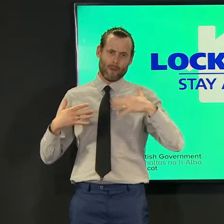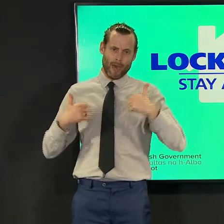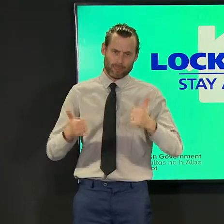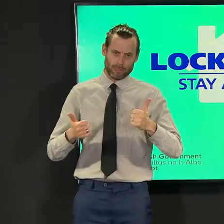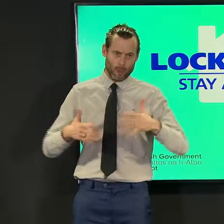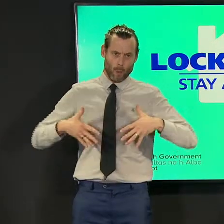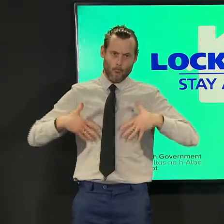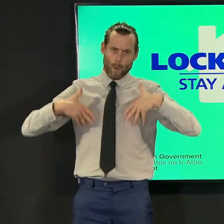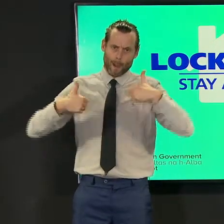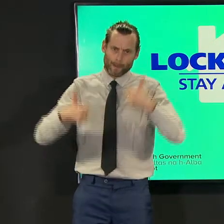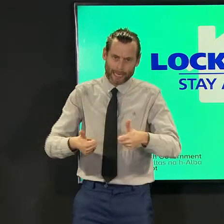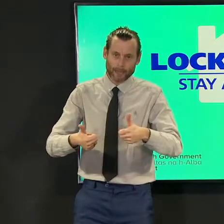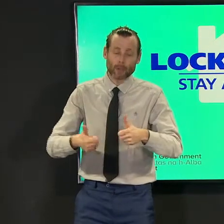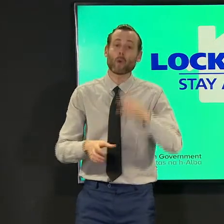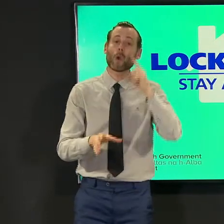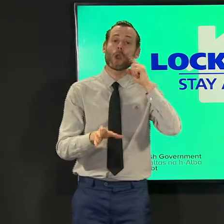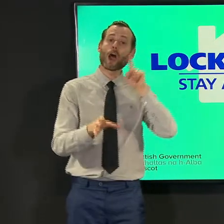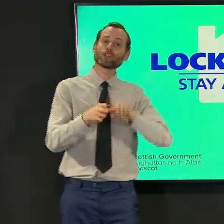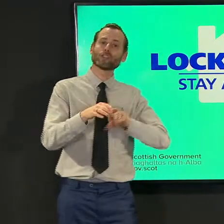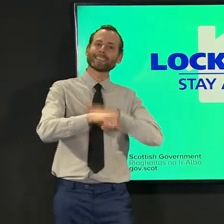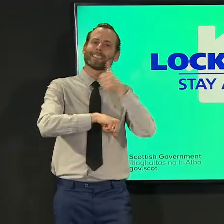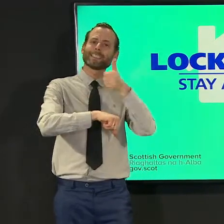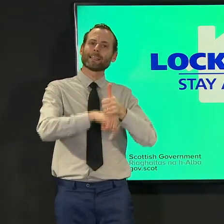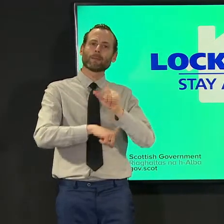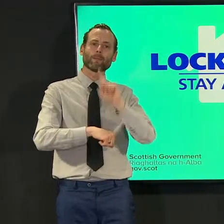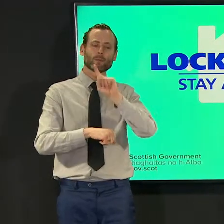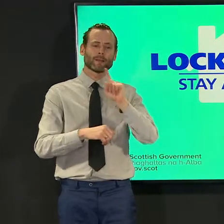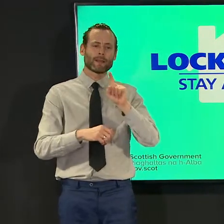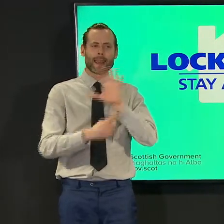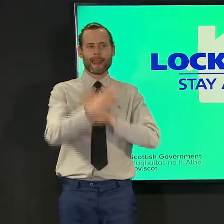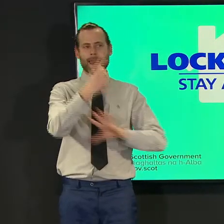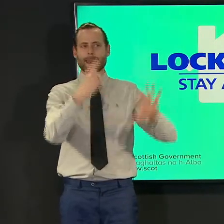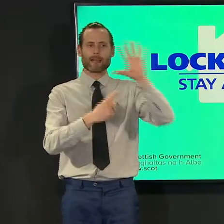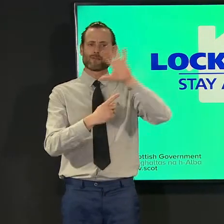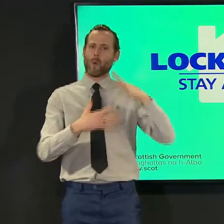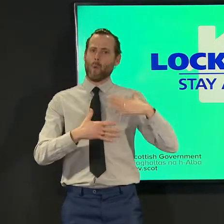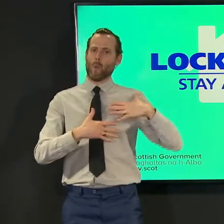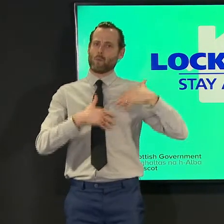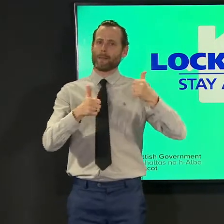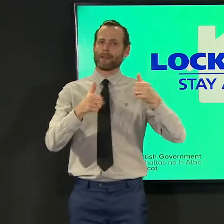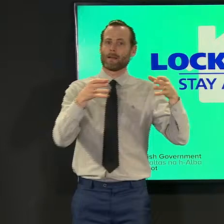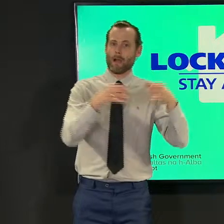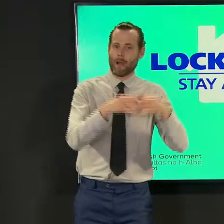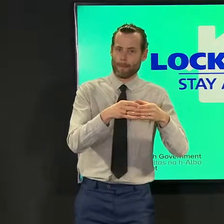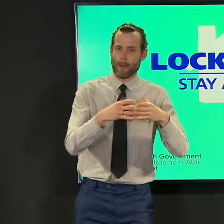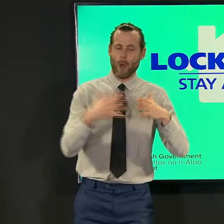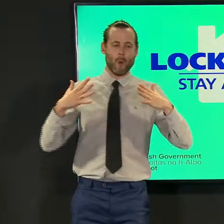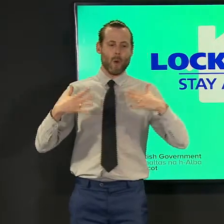last year we established a national well-being hub and a national well-being helpline to help health